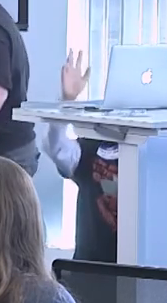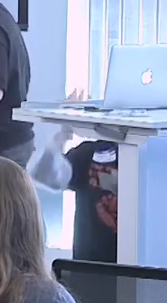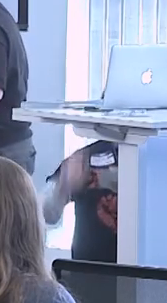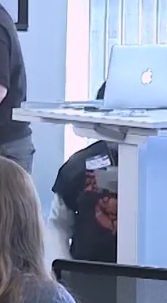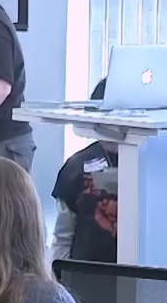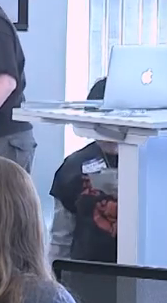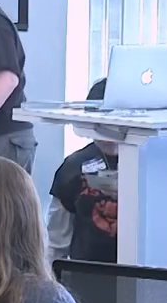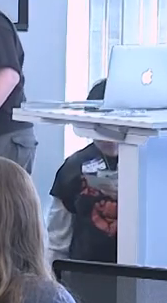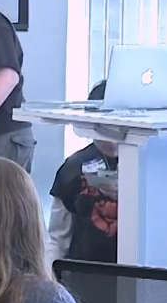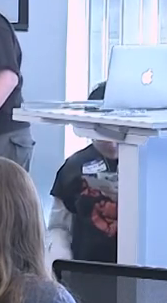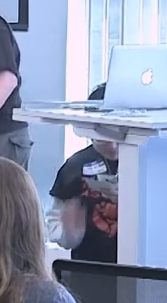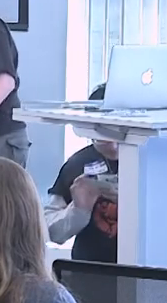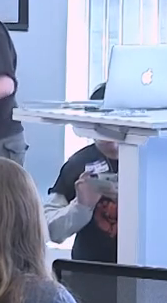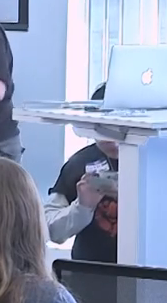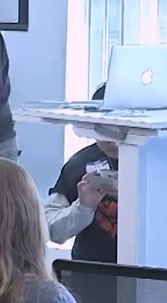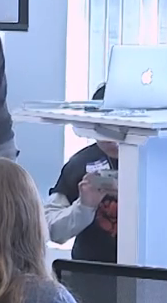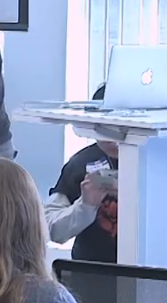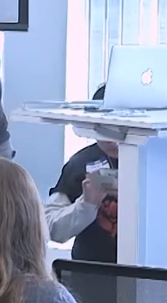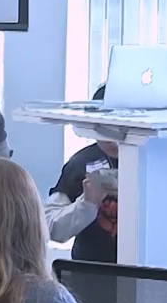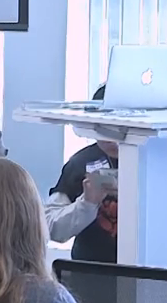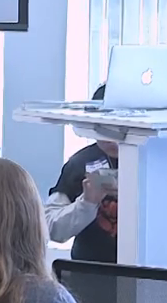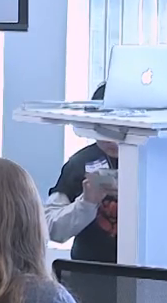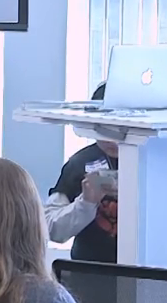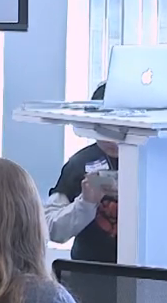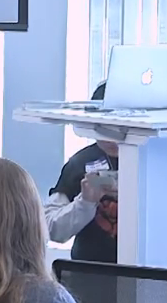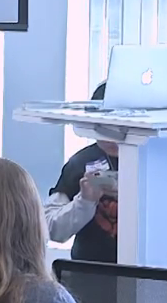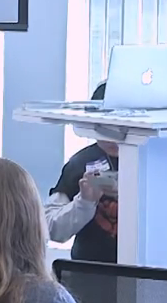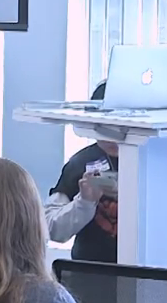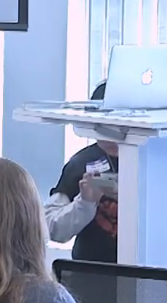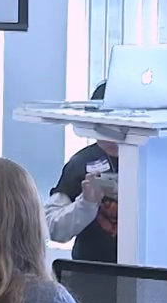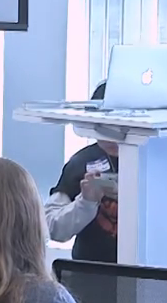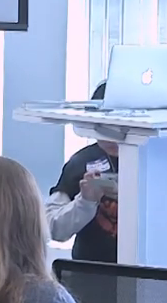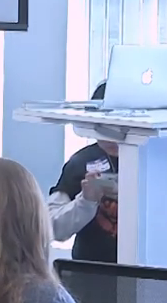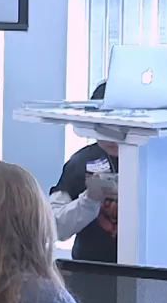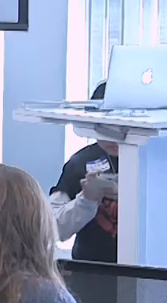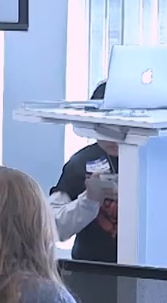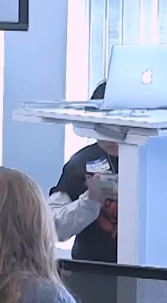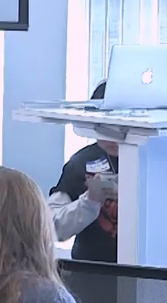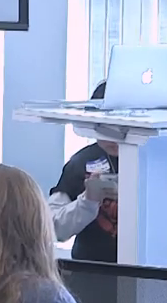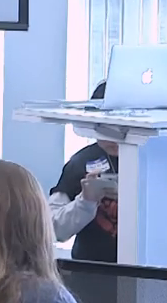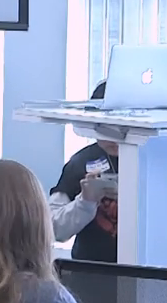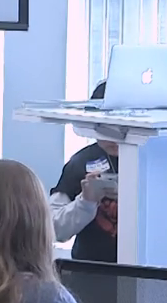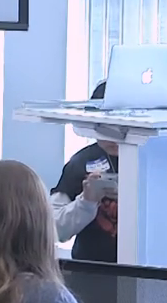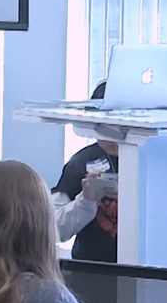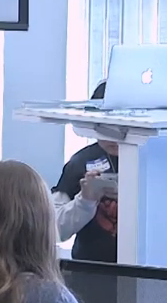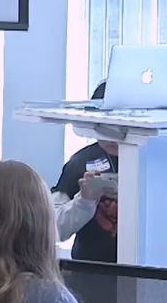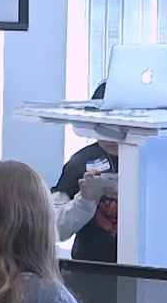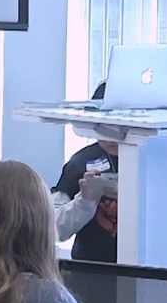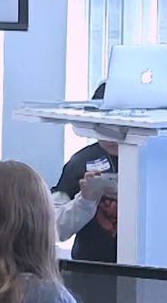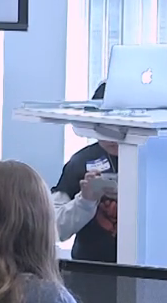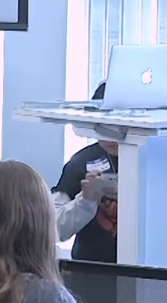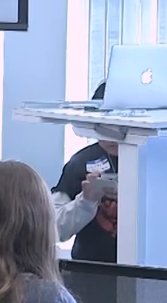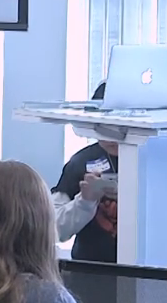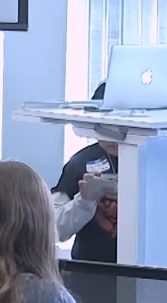And this can have a range of bad effects. Often it minimizes somebody's trust in the medical profession.